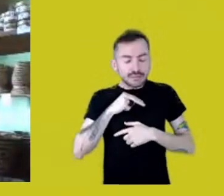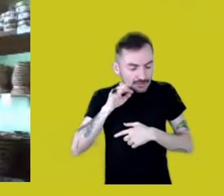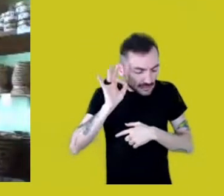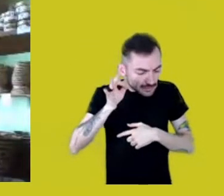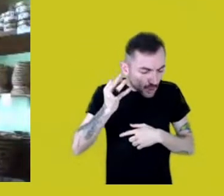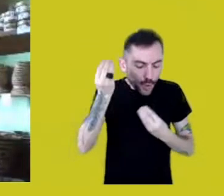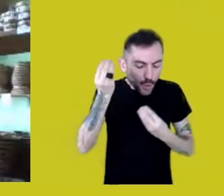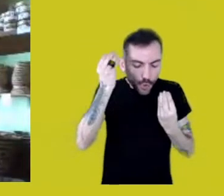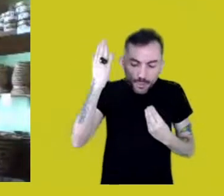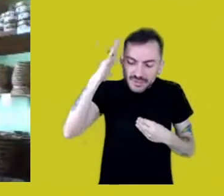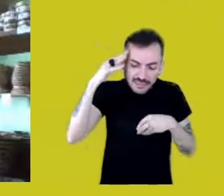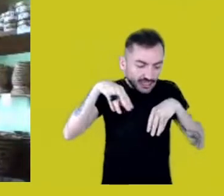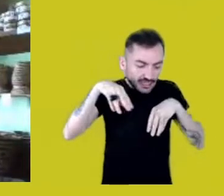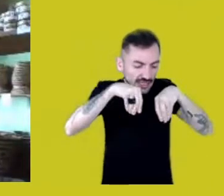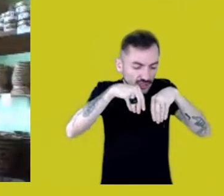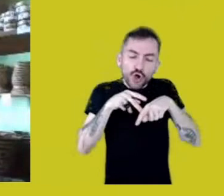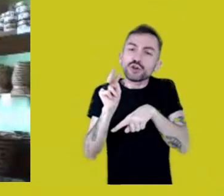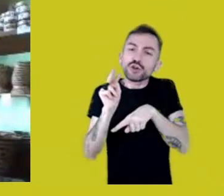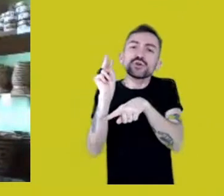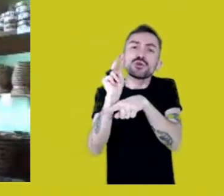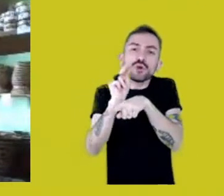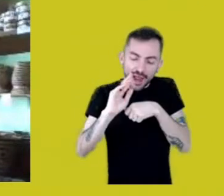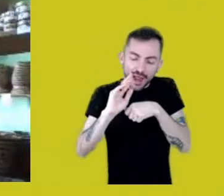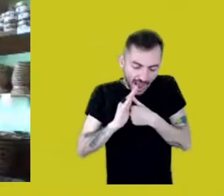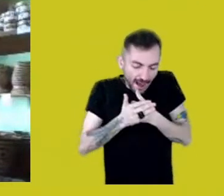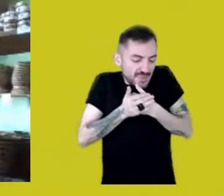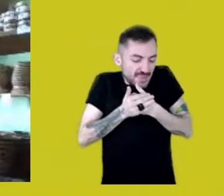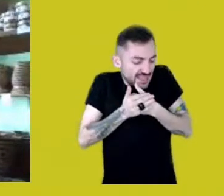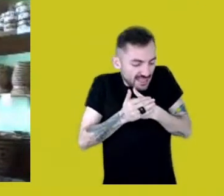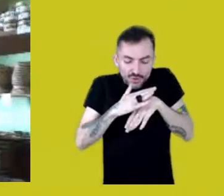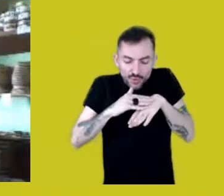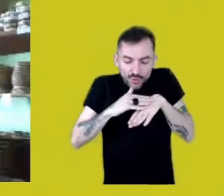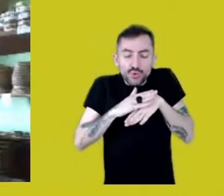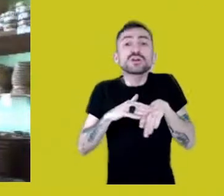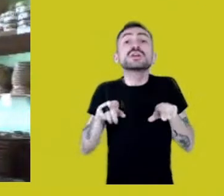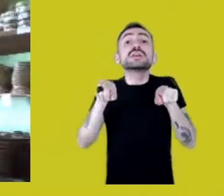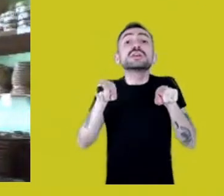and being complacent about its exploitation.